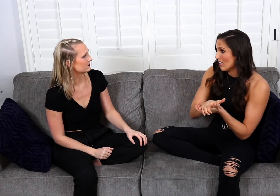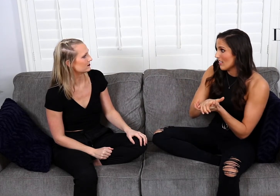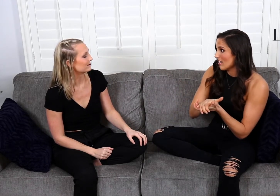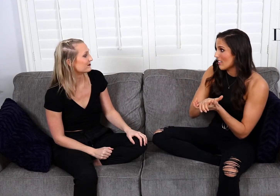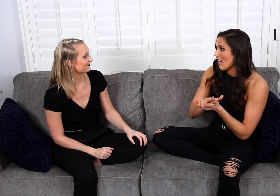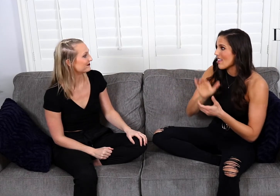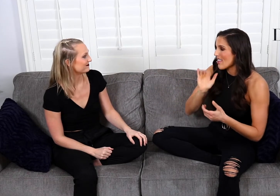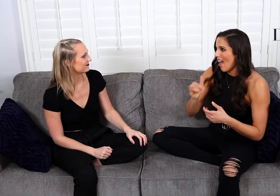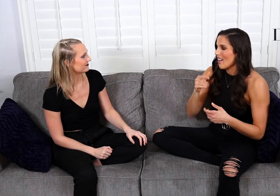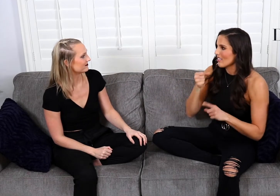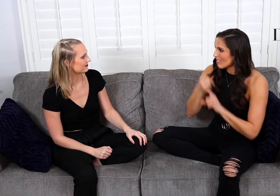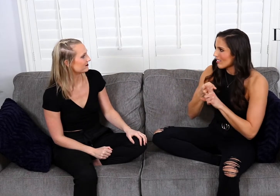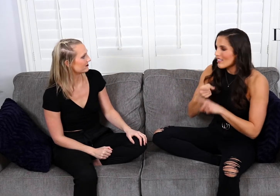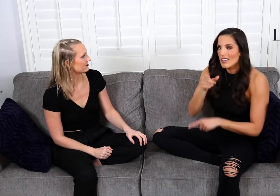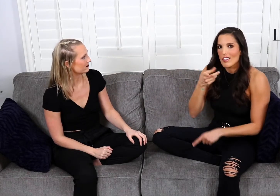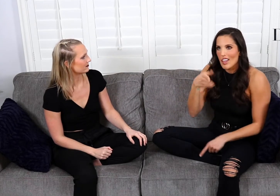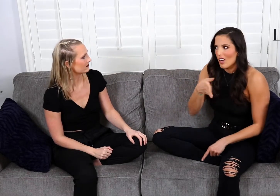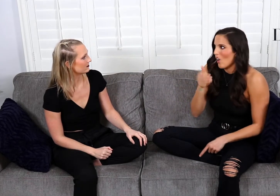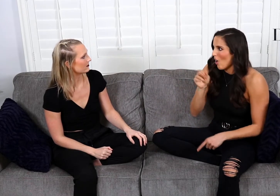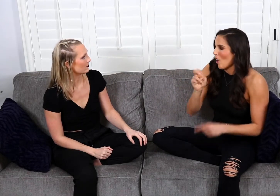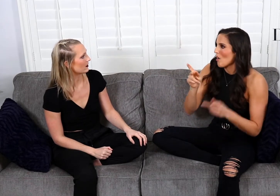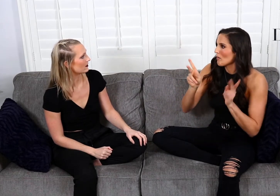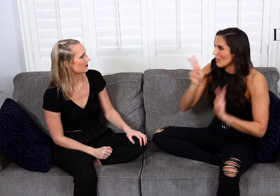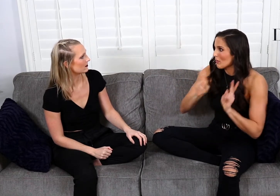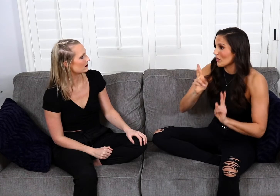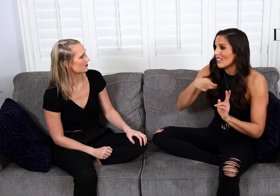and her husband that it hit me that there are people,